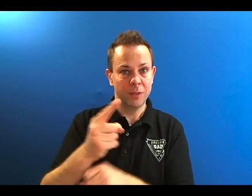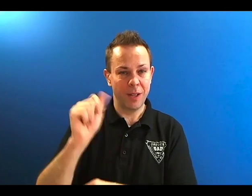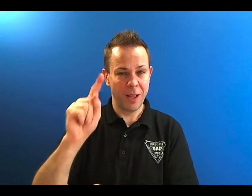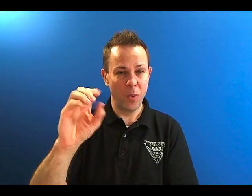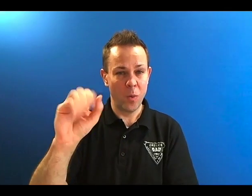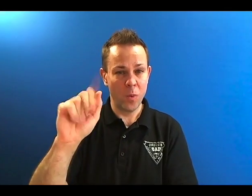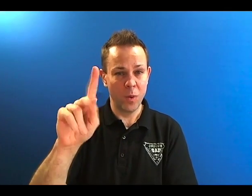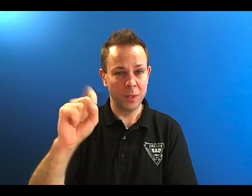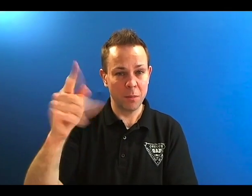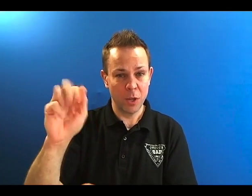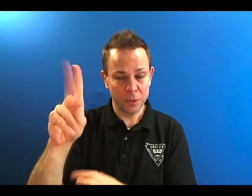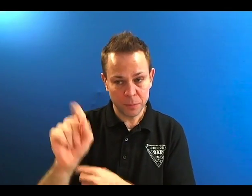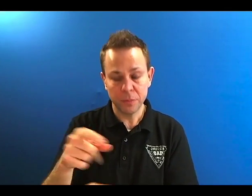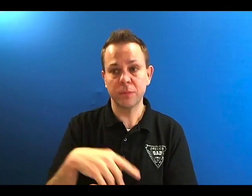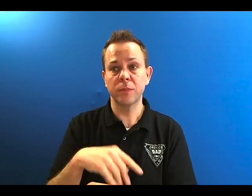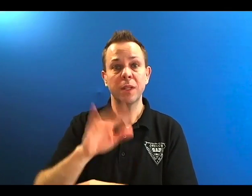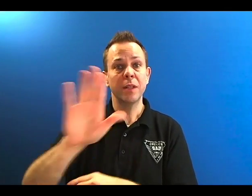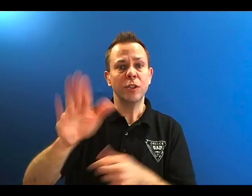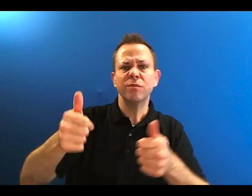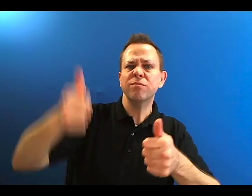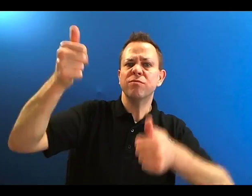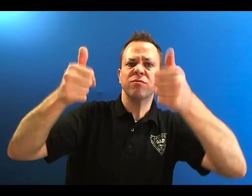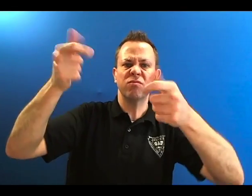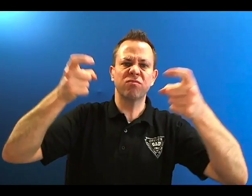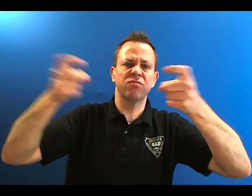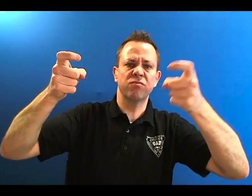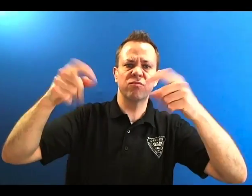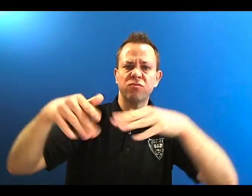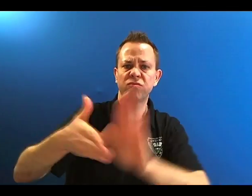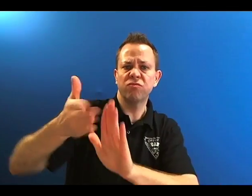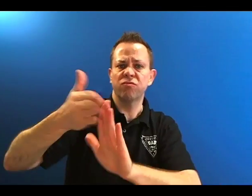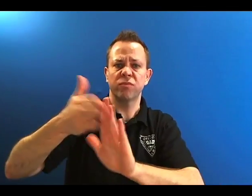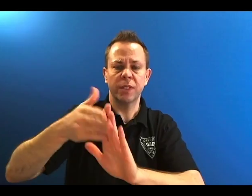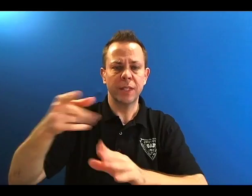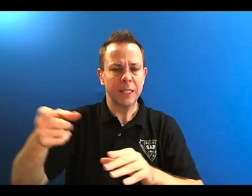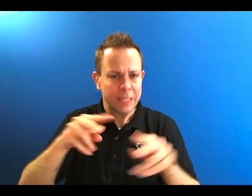at Oaks Park. The park’s administrative team that operates Oaks Park reviewed